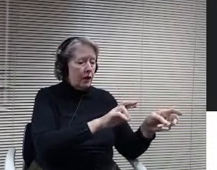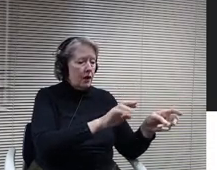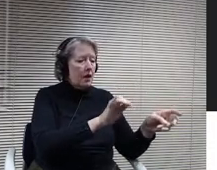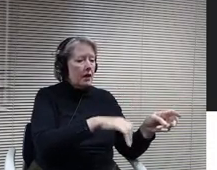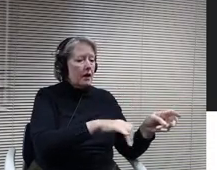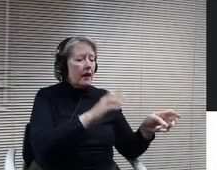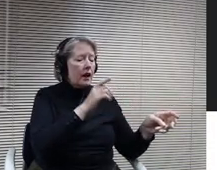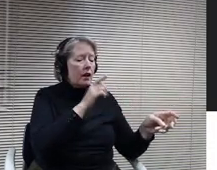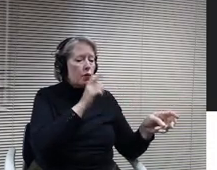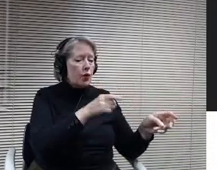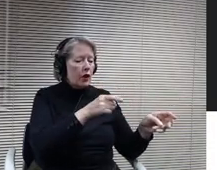Where it's relevant.